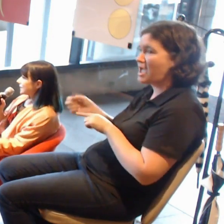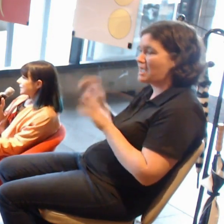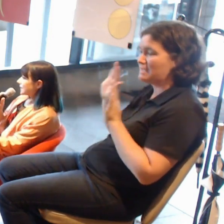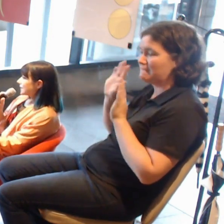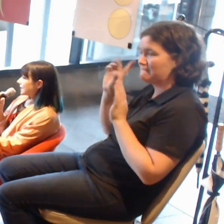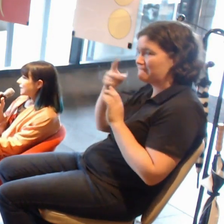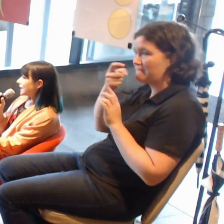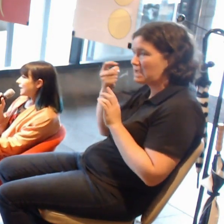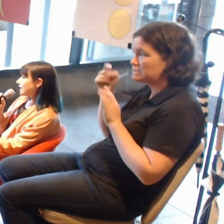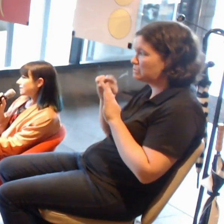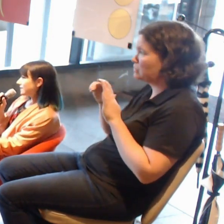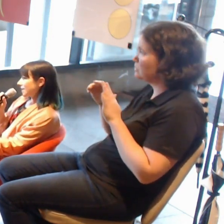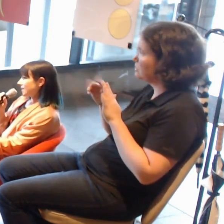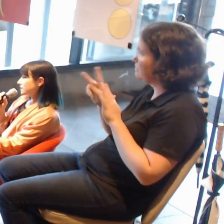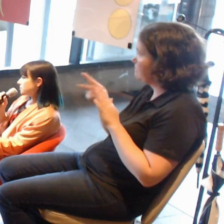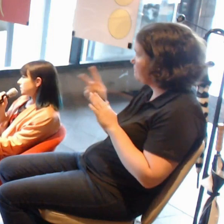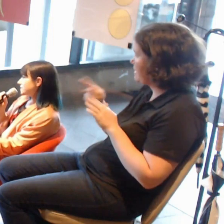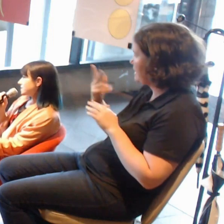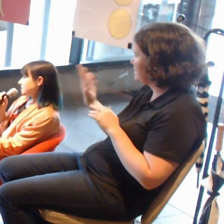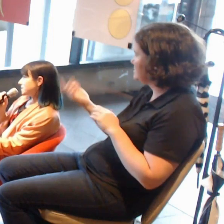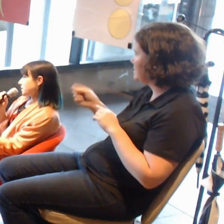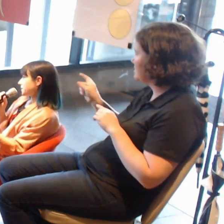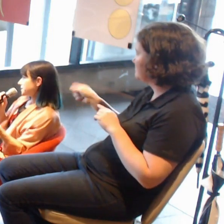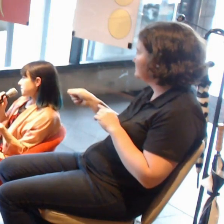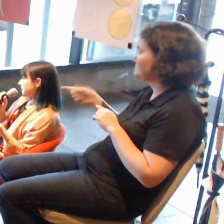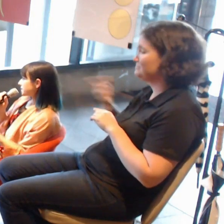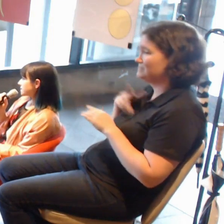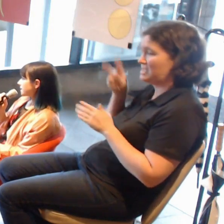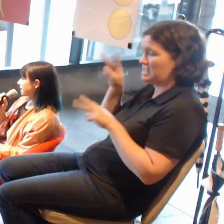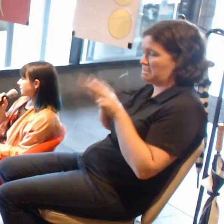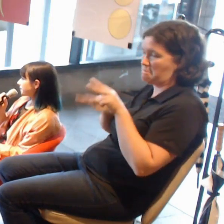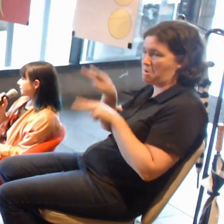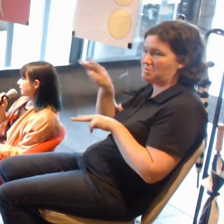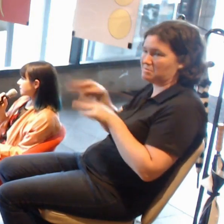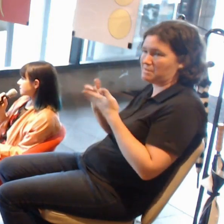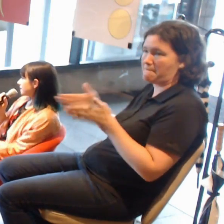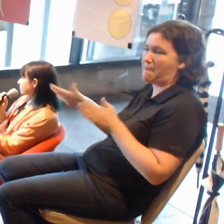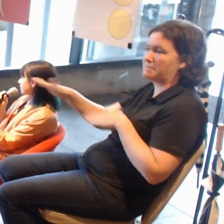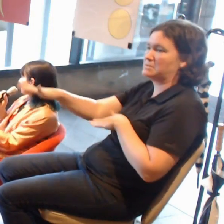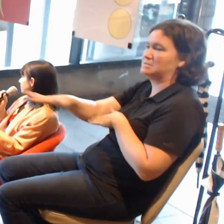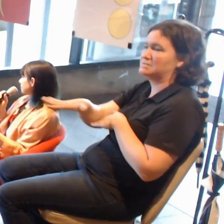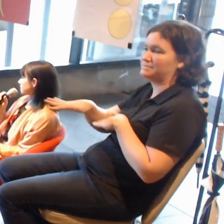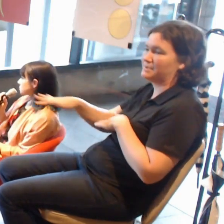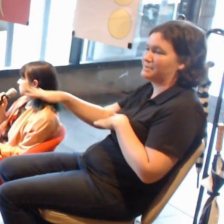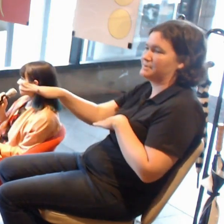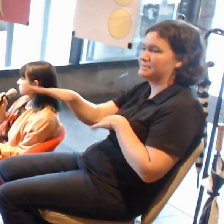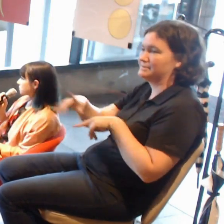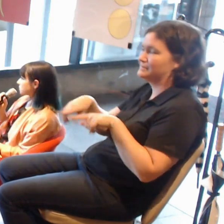We monitor it as a public space, as every other institution would monitor it.